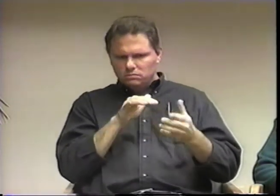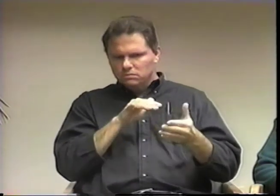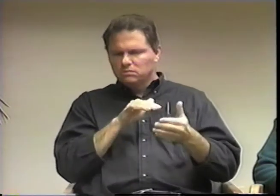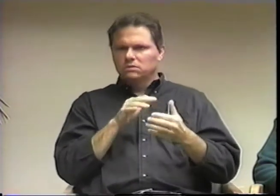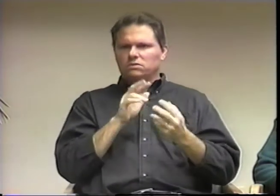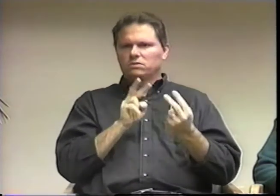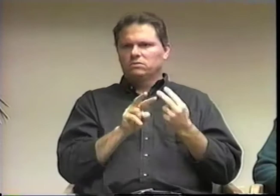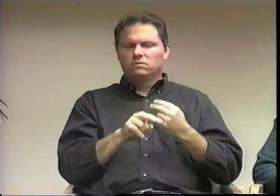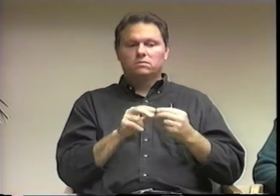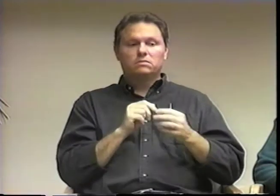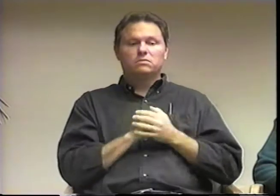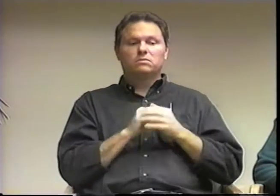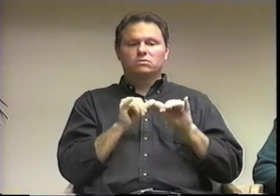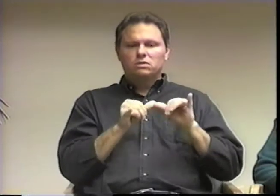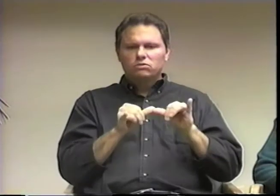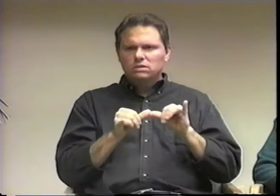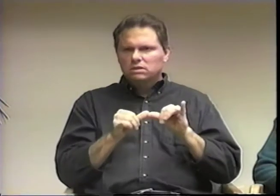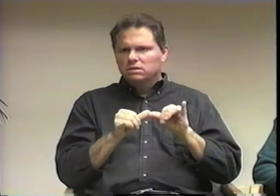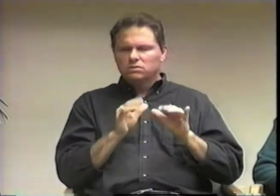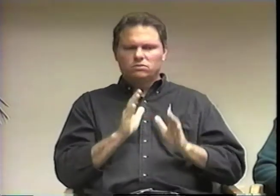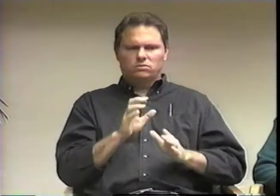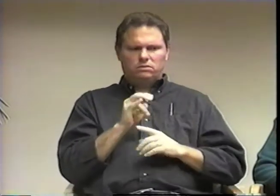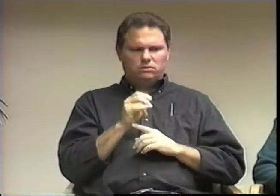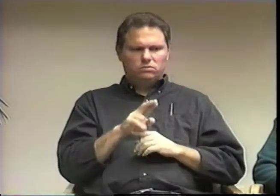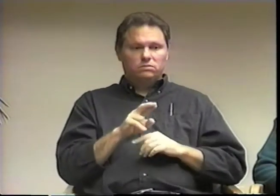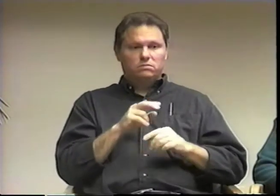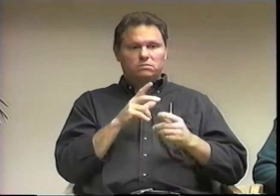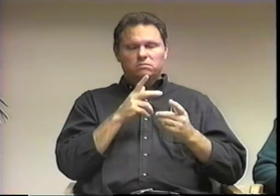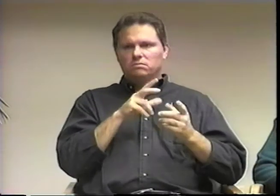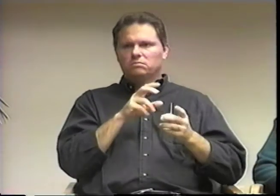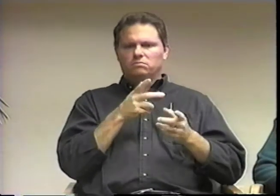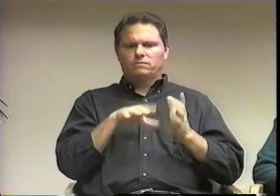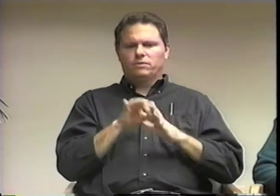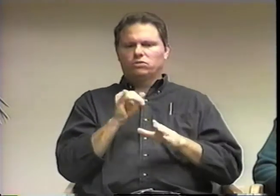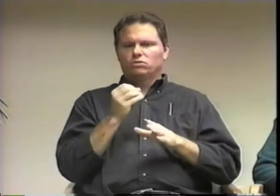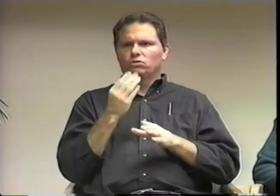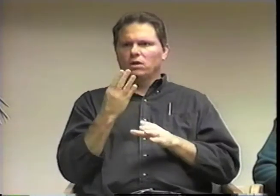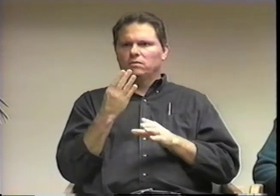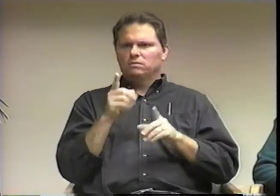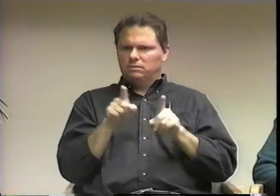That's working on the highways and such.